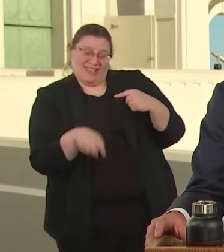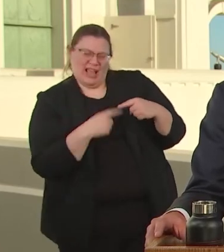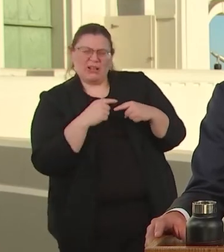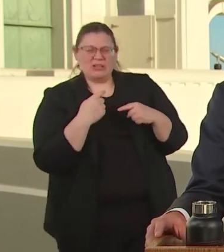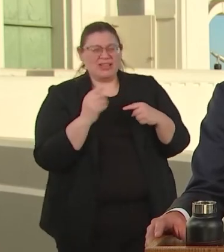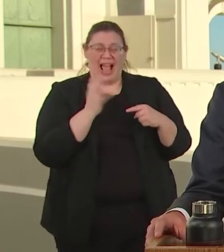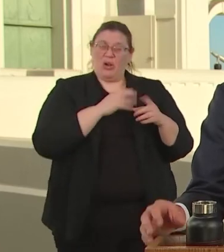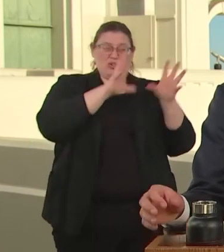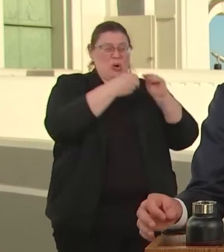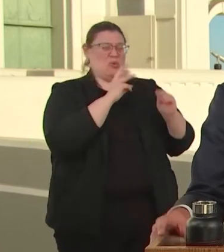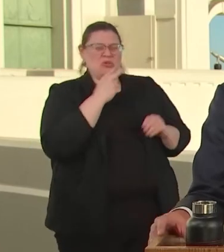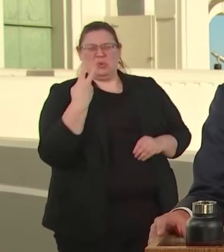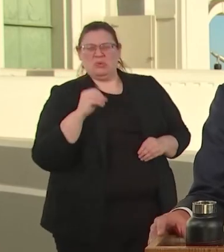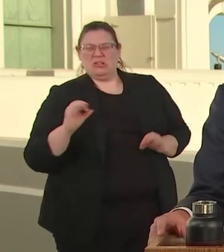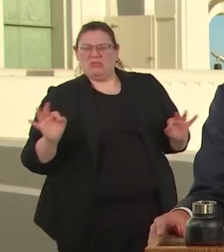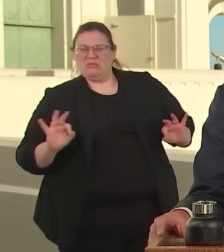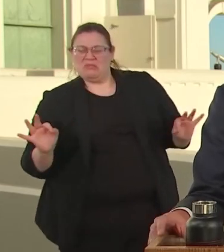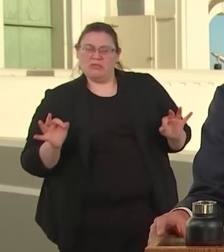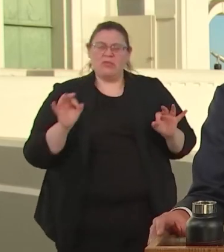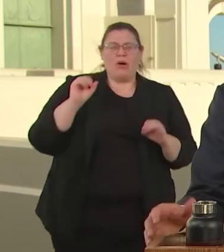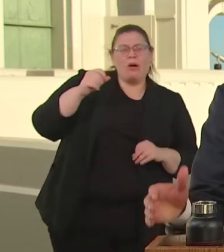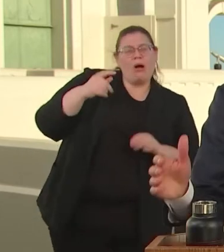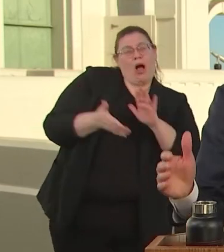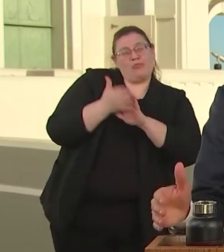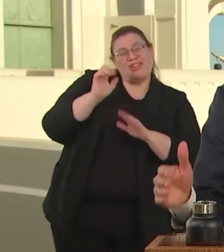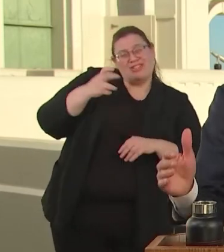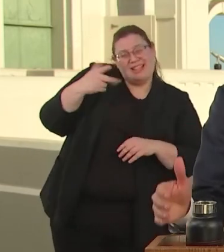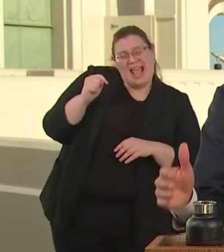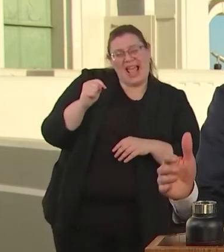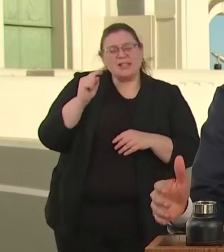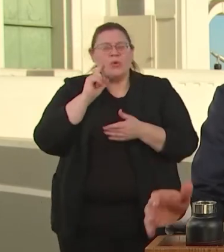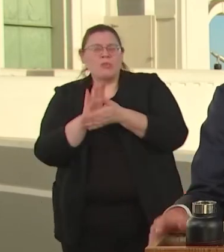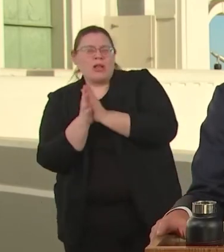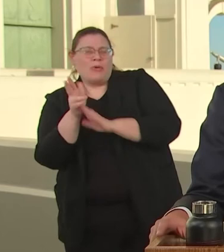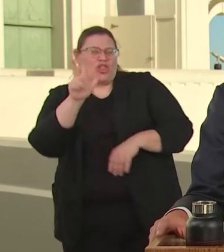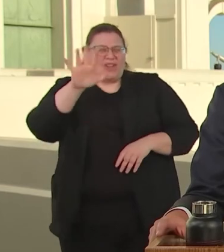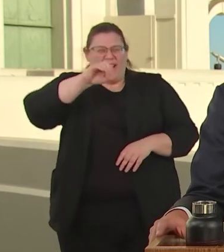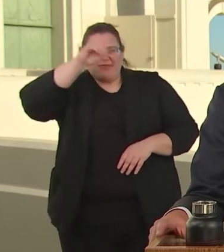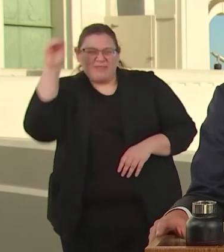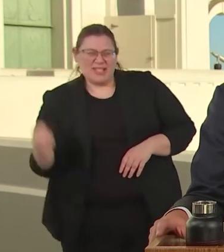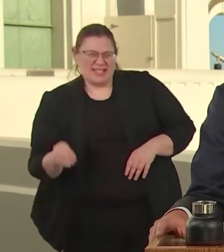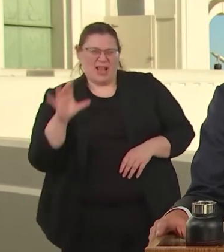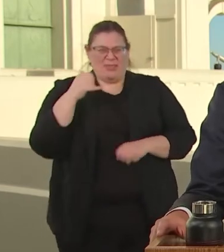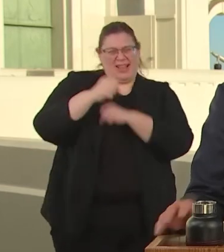BUT OPERATION NEXT WILL INCREASE THAT BY 35% BY 2035.